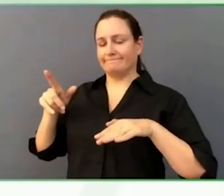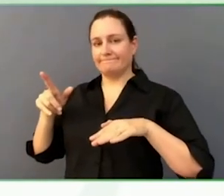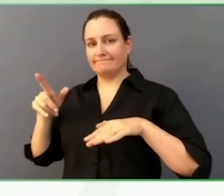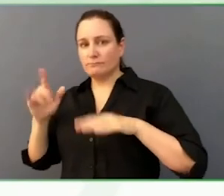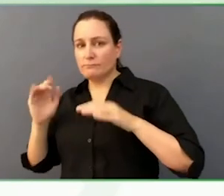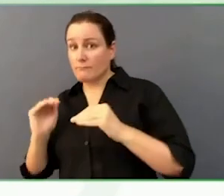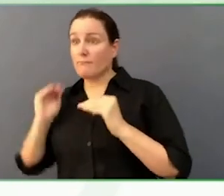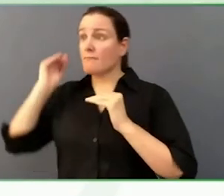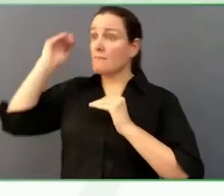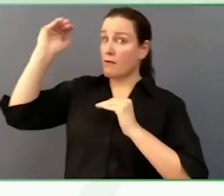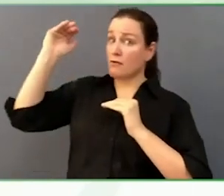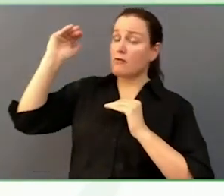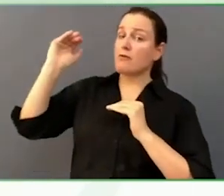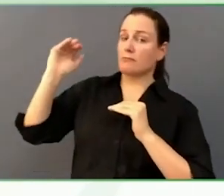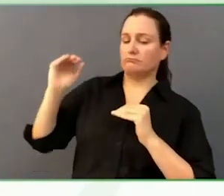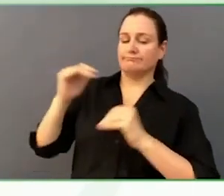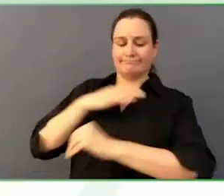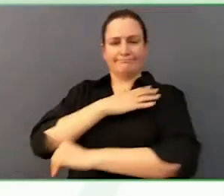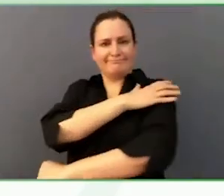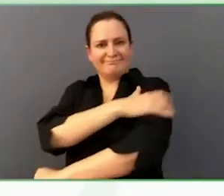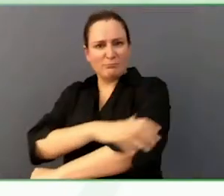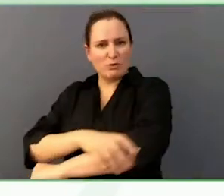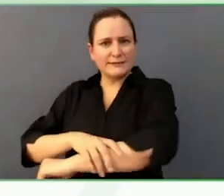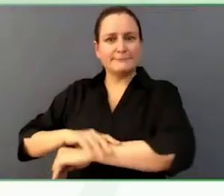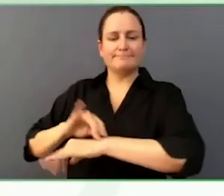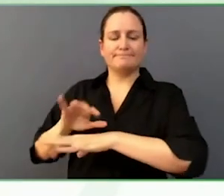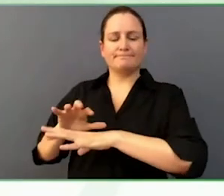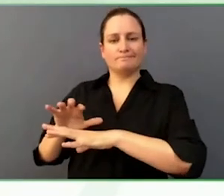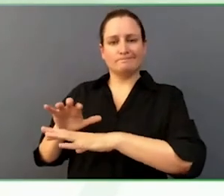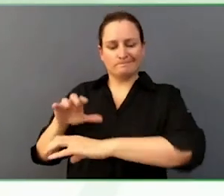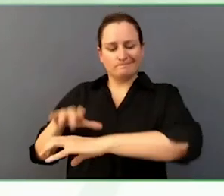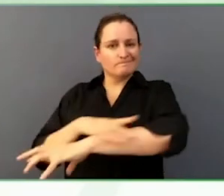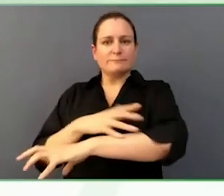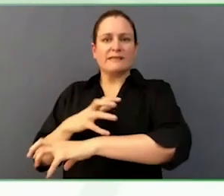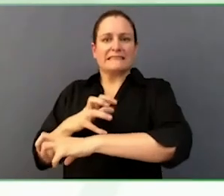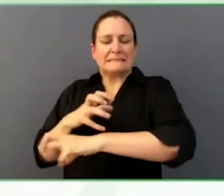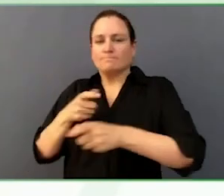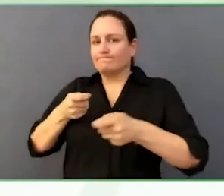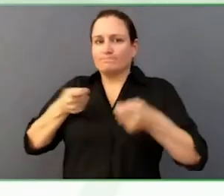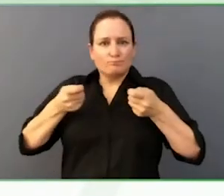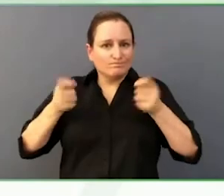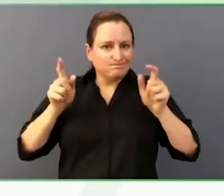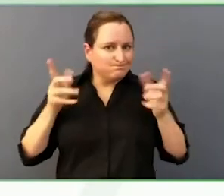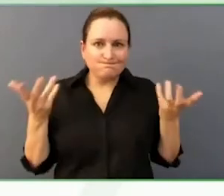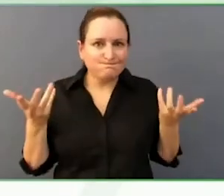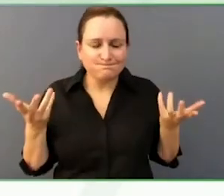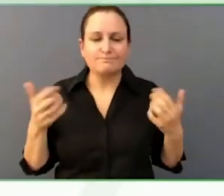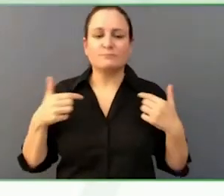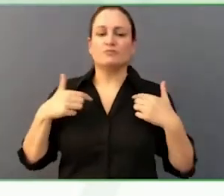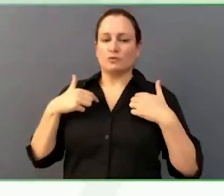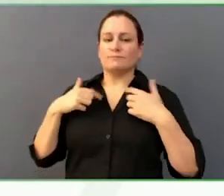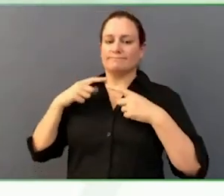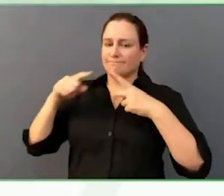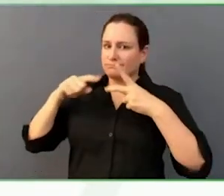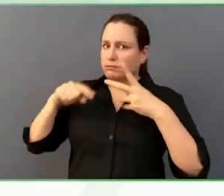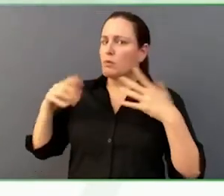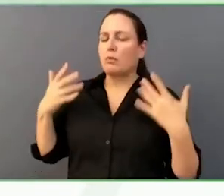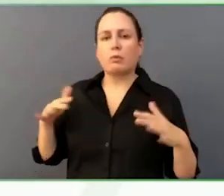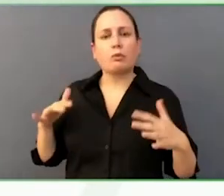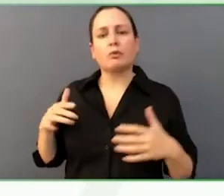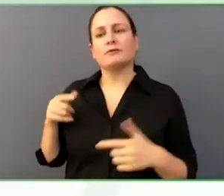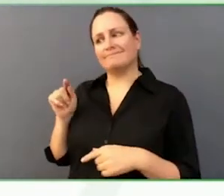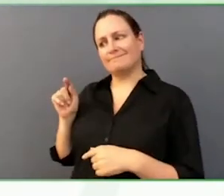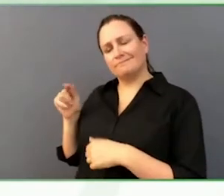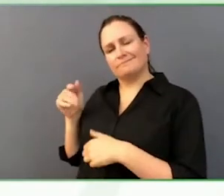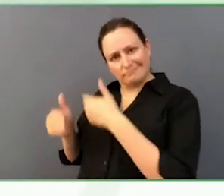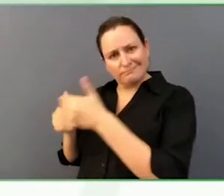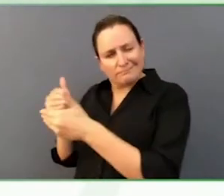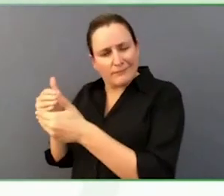neural-muscular, muscular skeletal disabilities as well, mother of 3 kiddos.